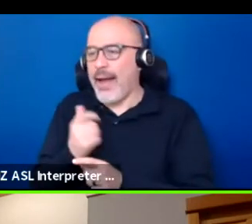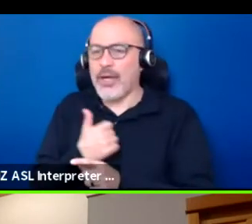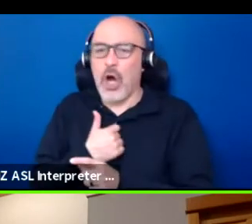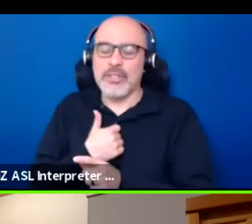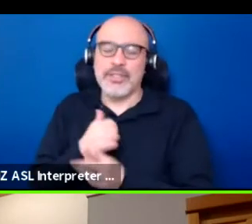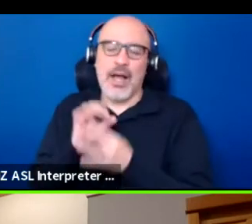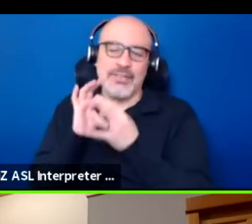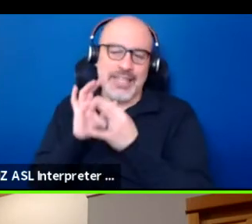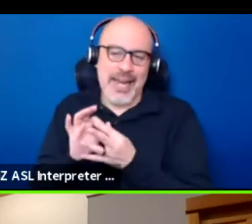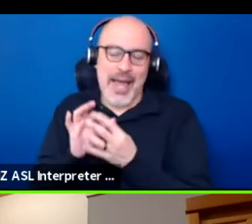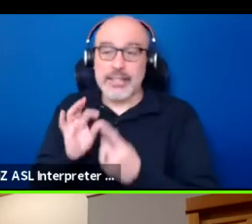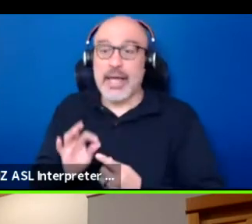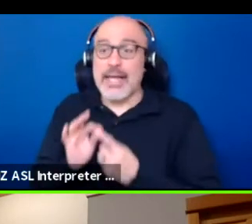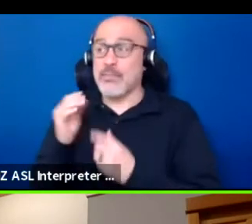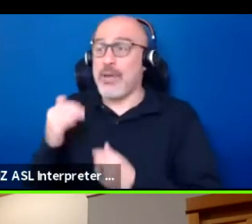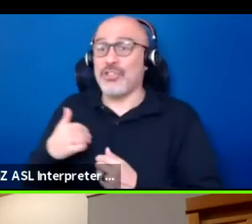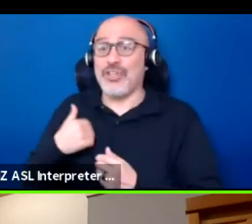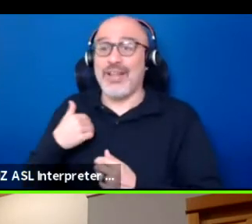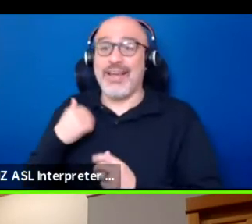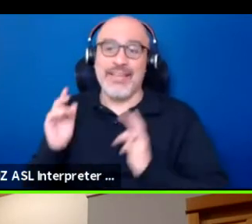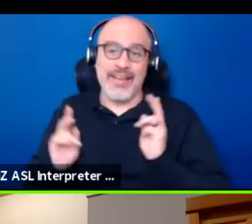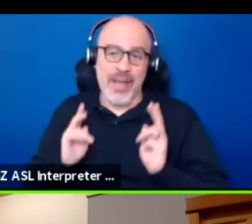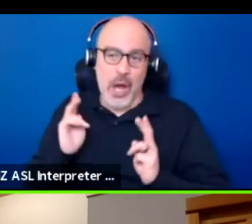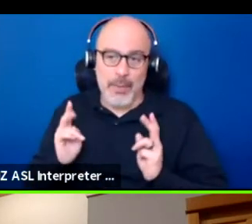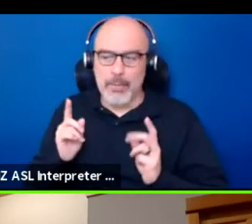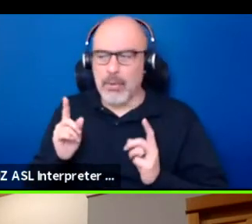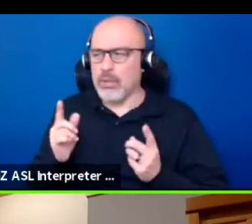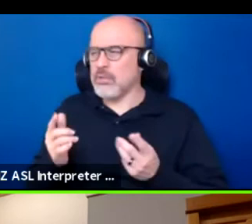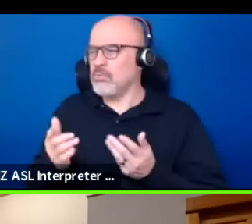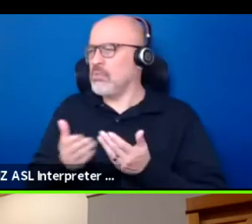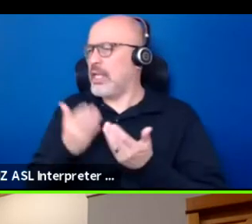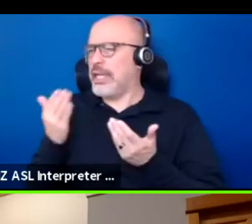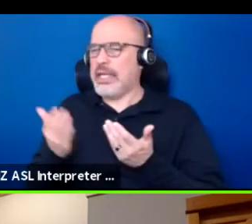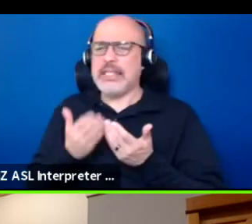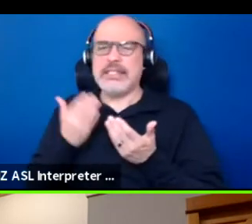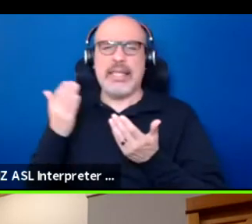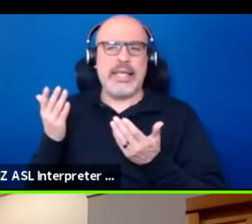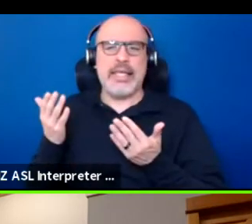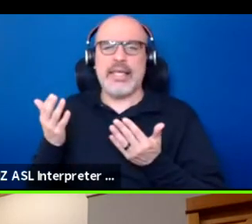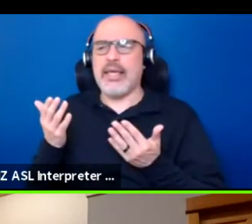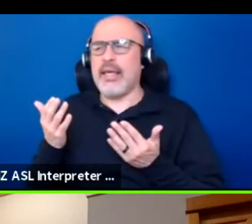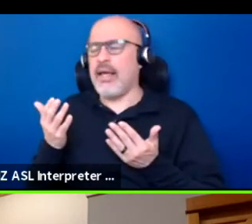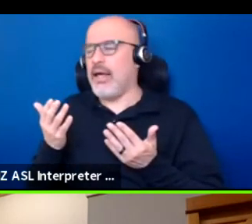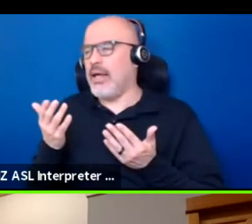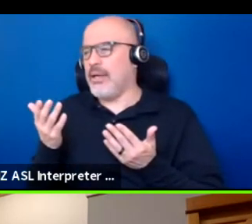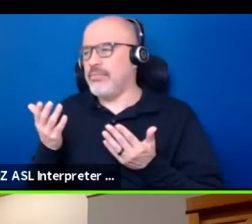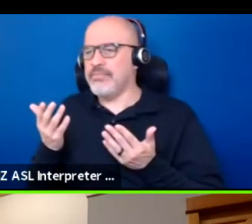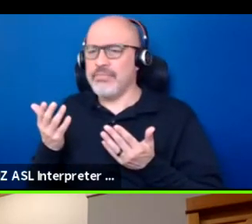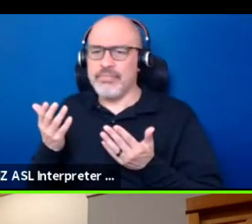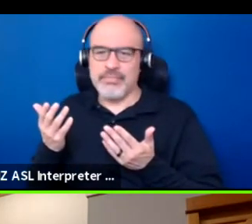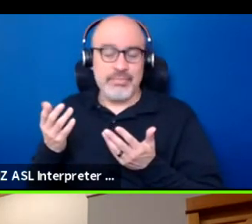especially our young people, you know, or so easily grabbing a hold of technology